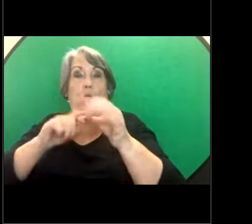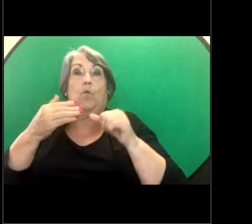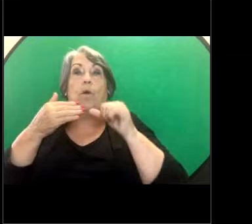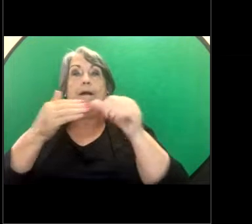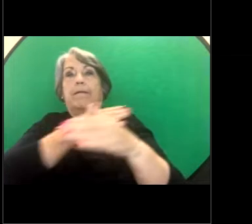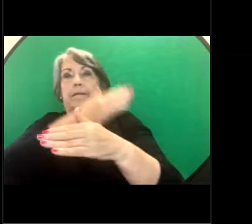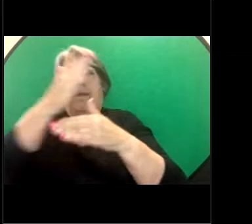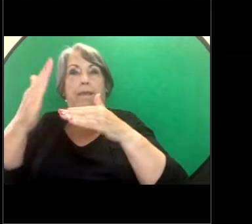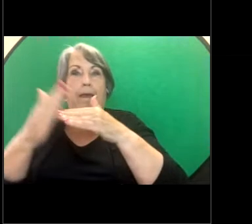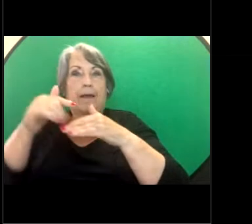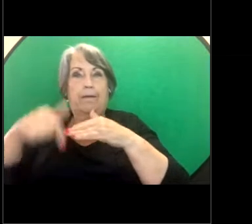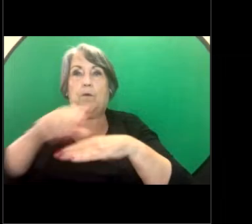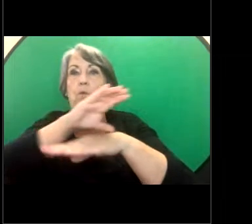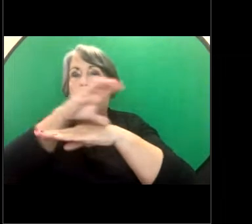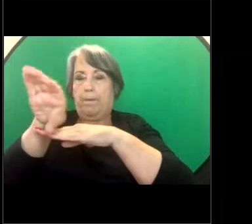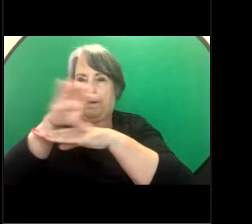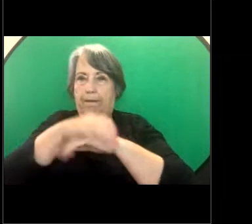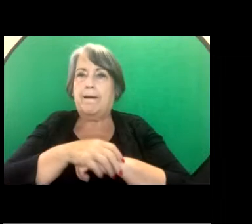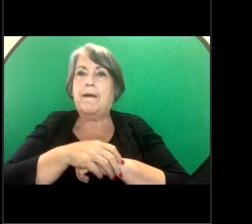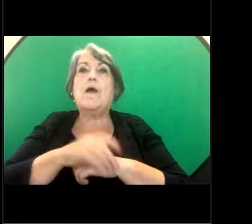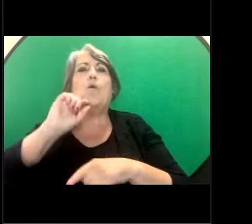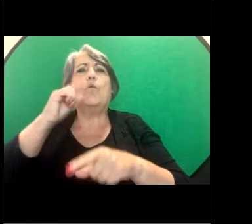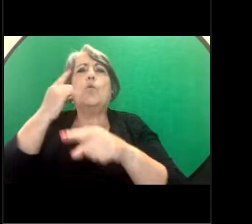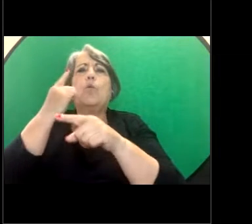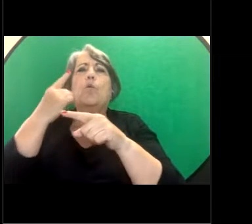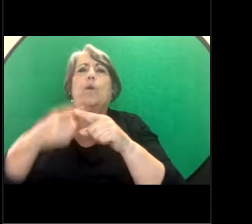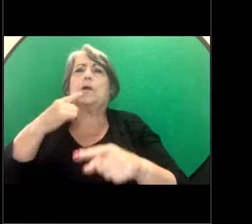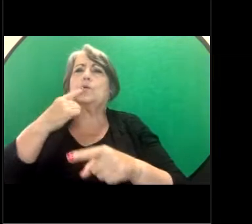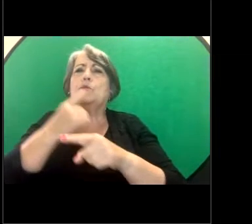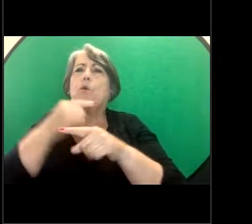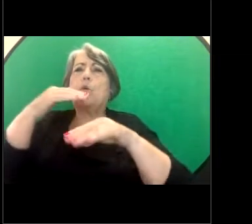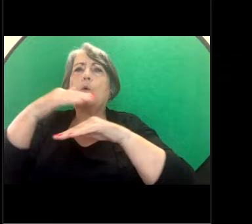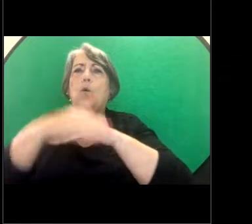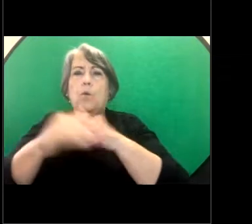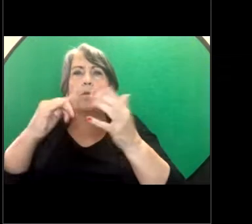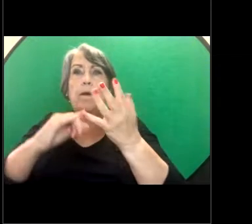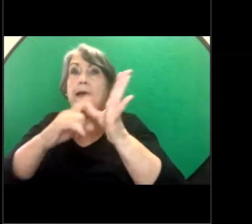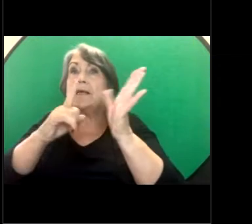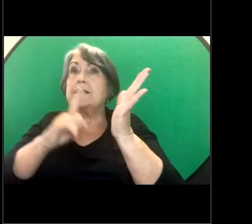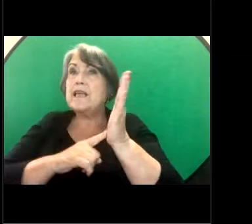And we'll also briefly touch on when sexual harassment might also be a criminal offence.